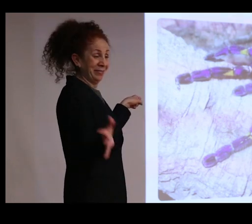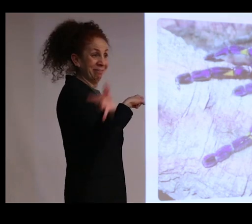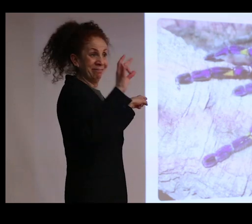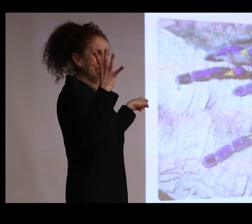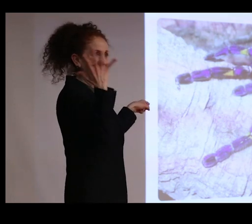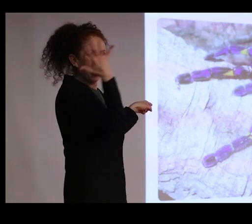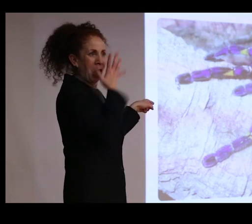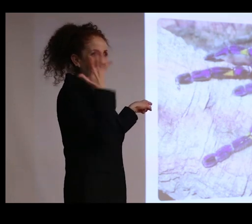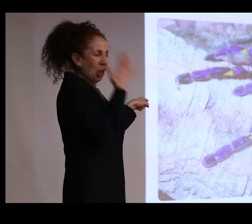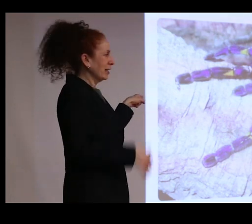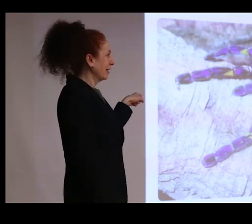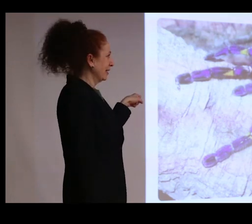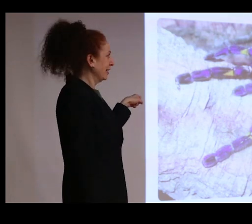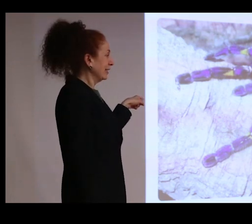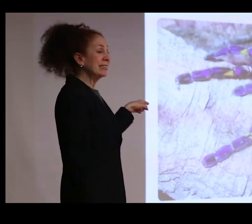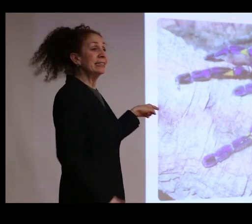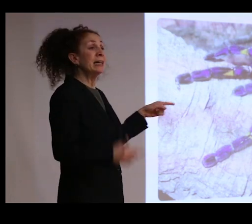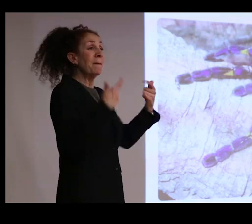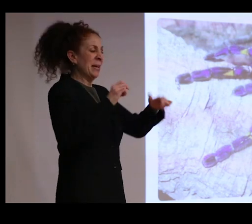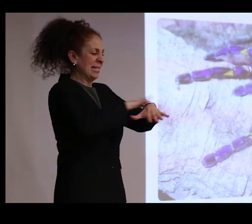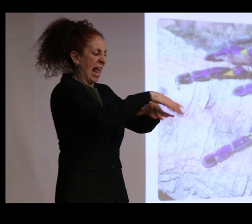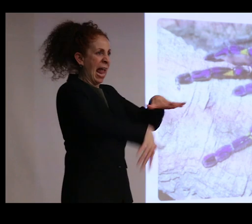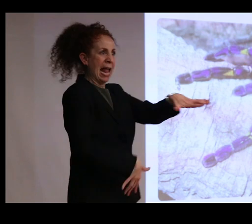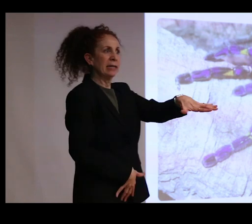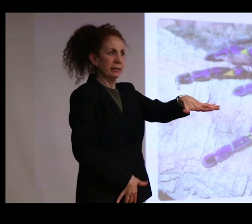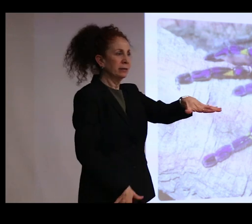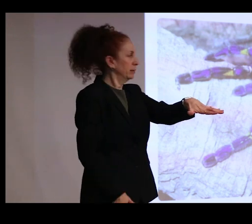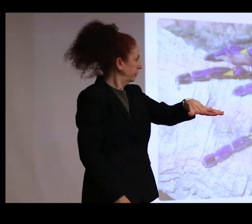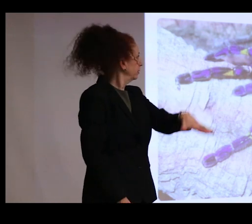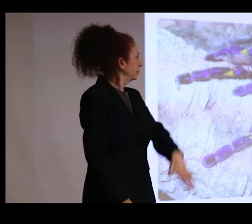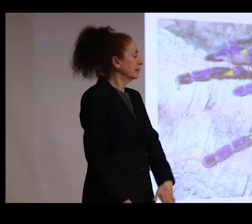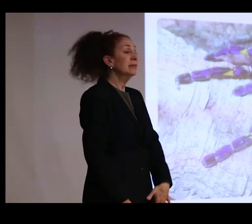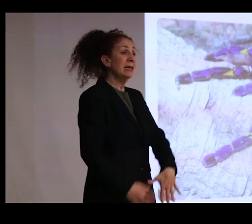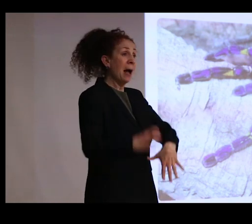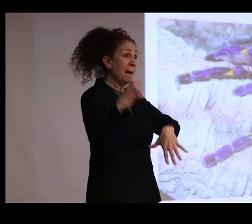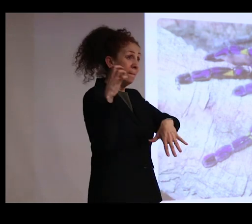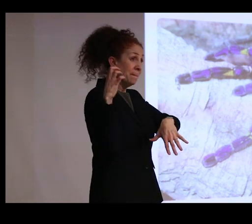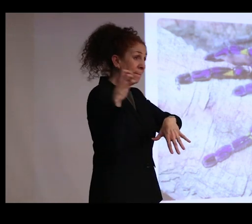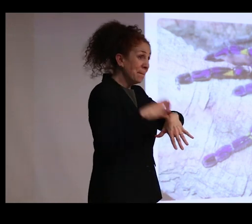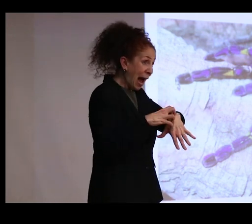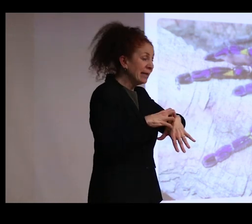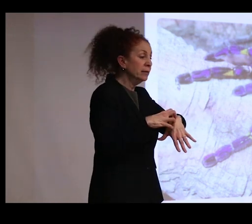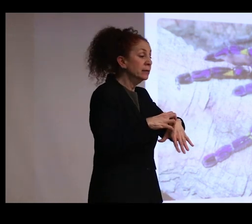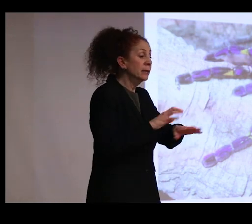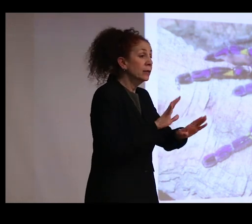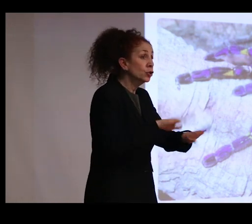and it is the size of a human hand with a bite deadly enough to kill small children.